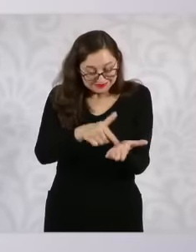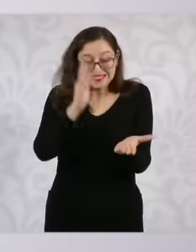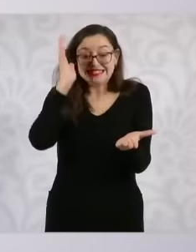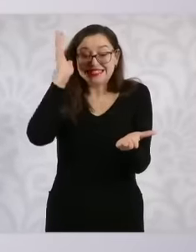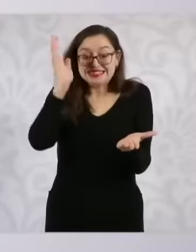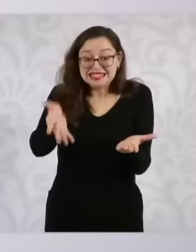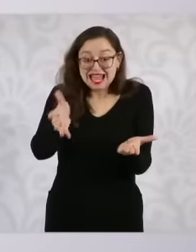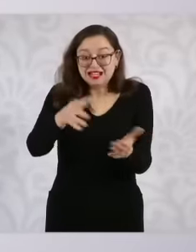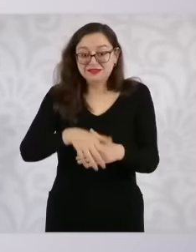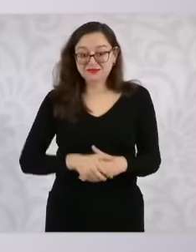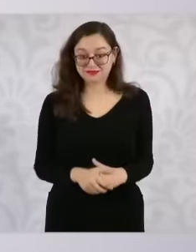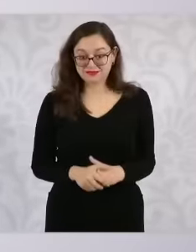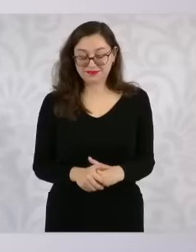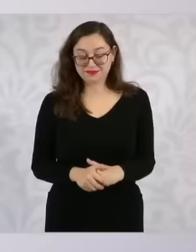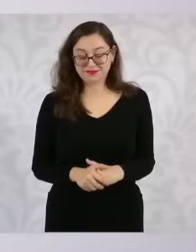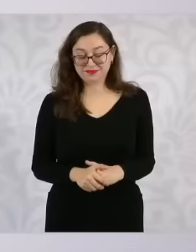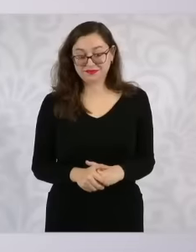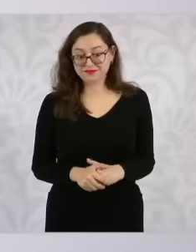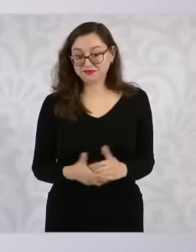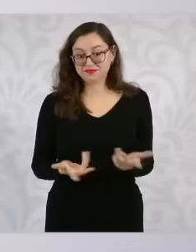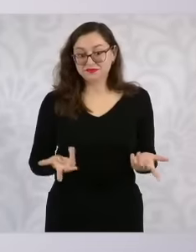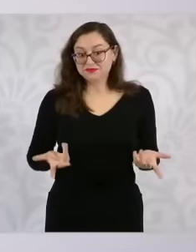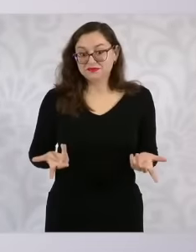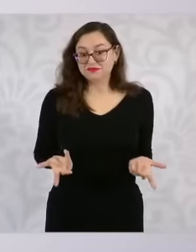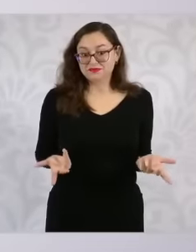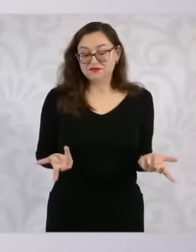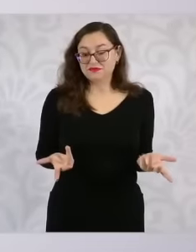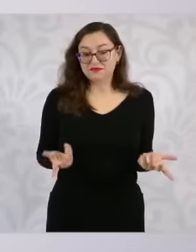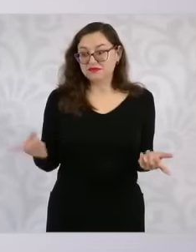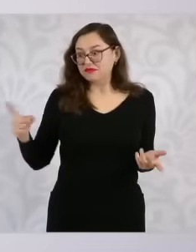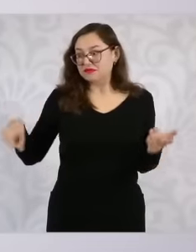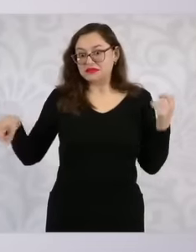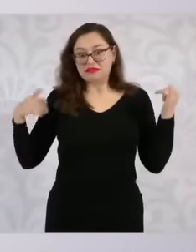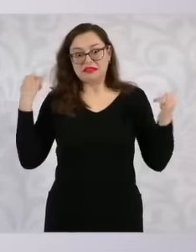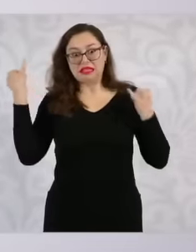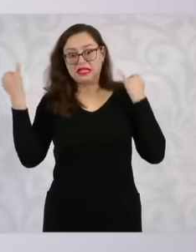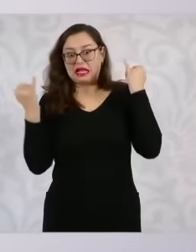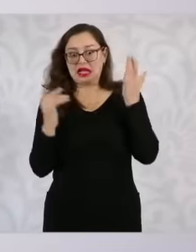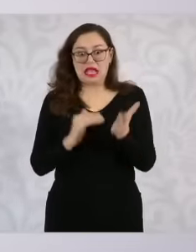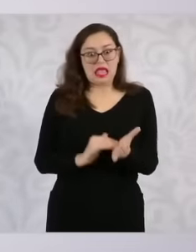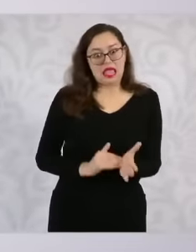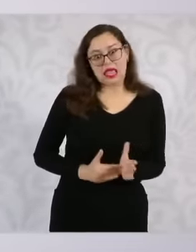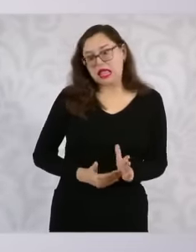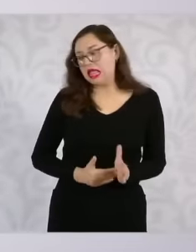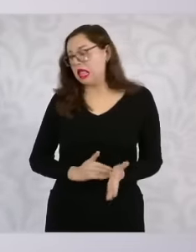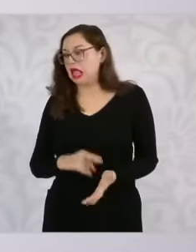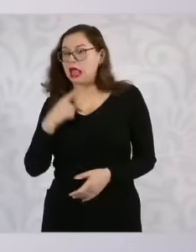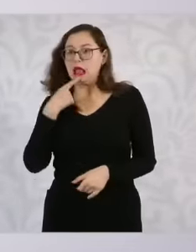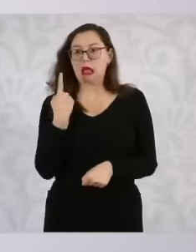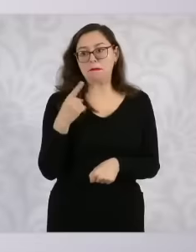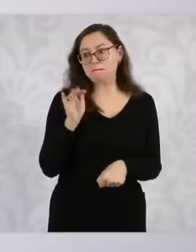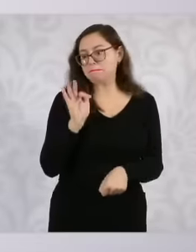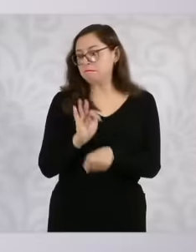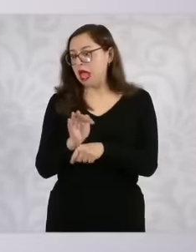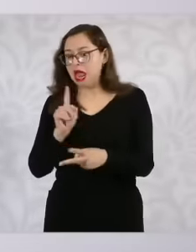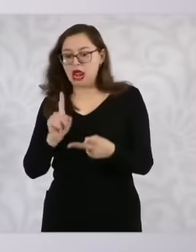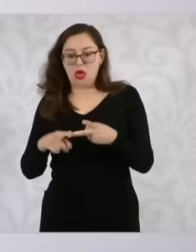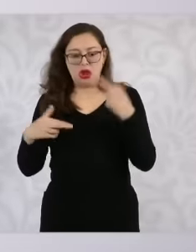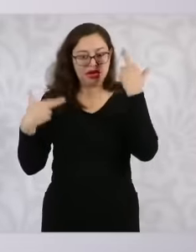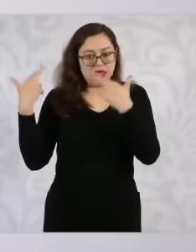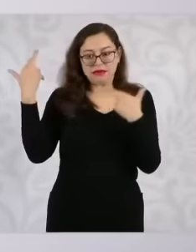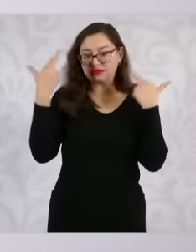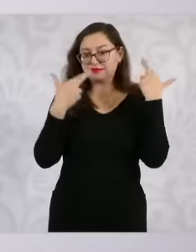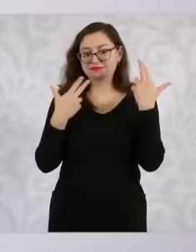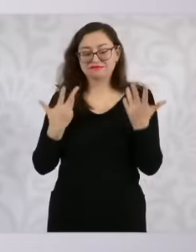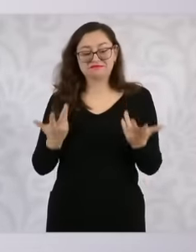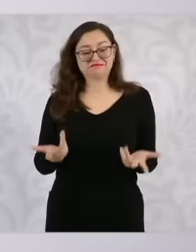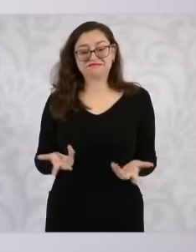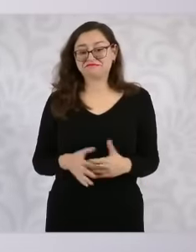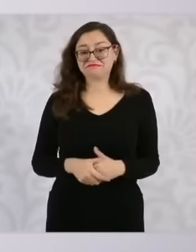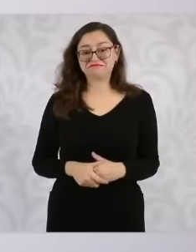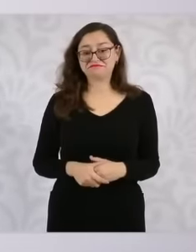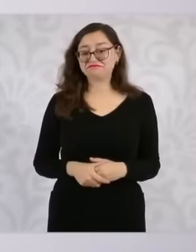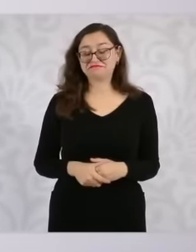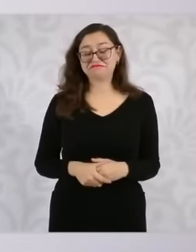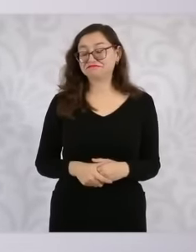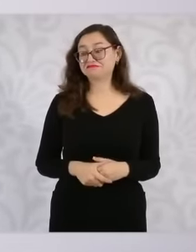So no, there are no protections or analysis that eight ministers can put on the table